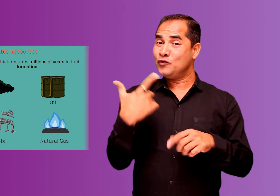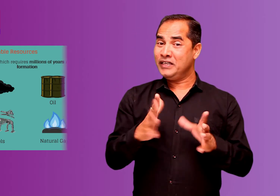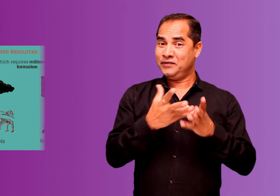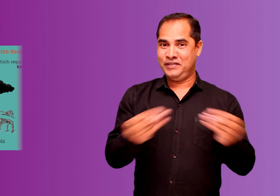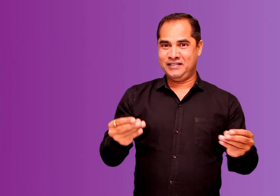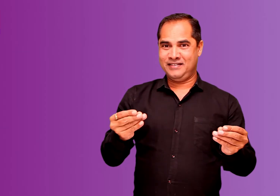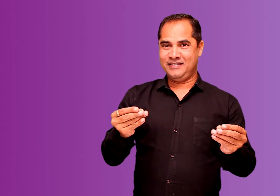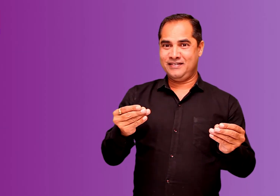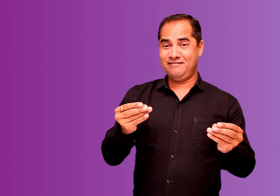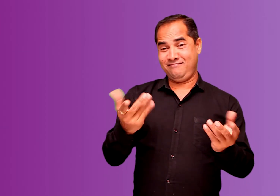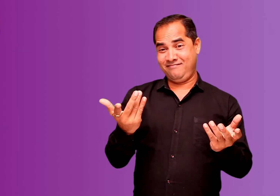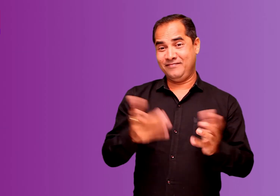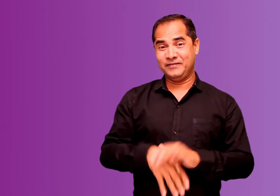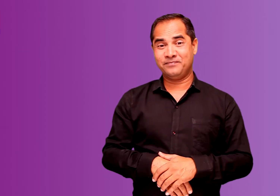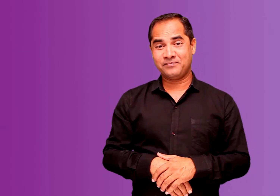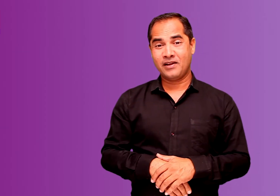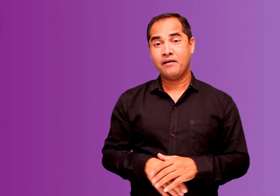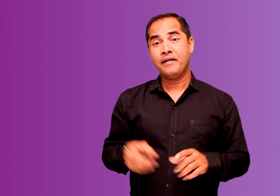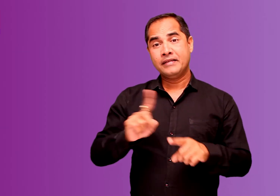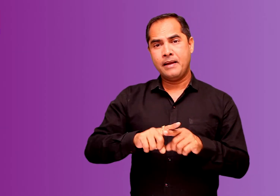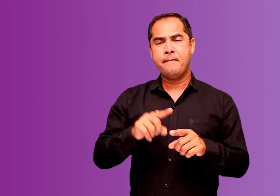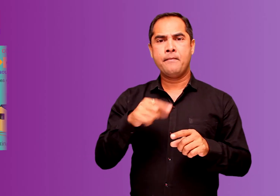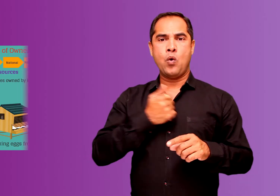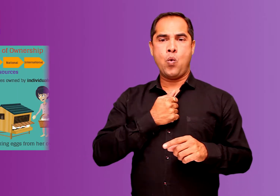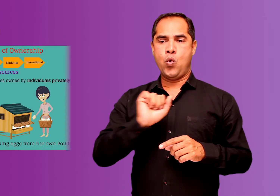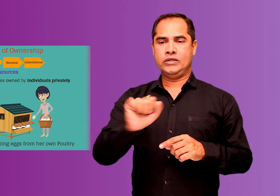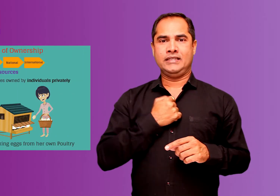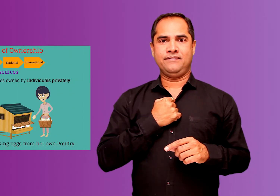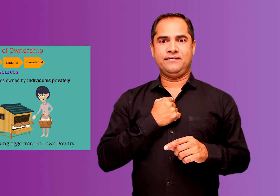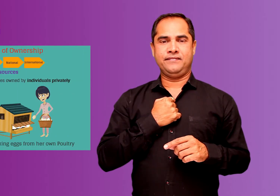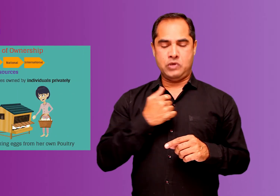such resources but we get exhausted in an instant